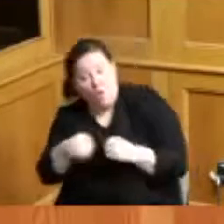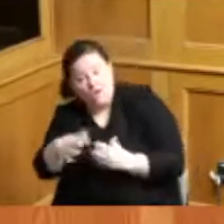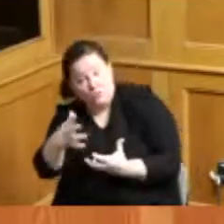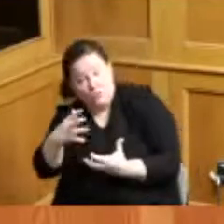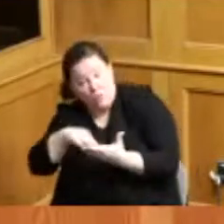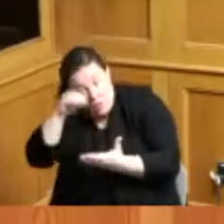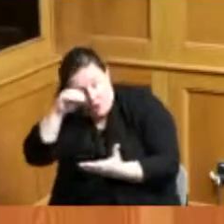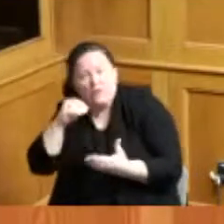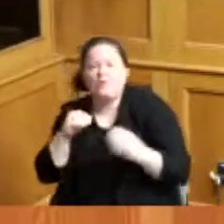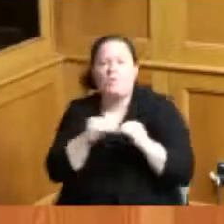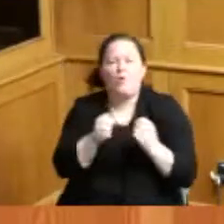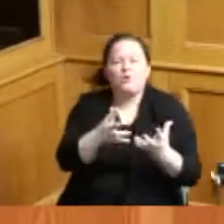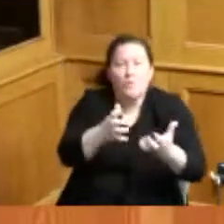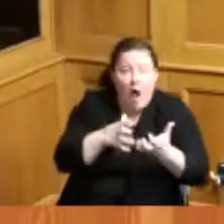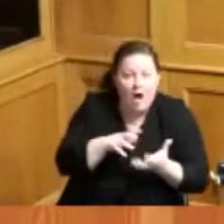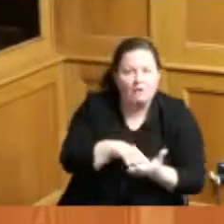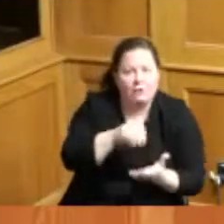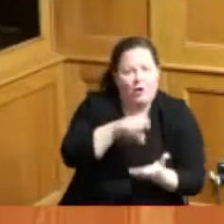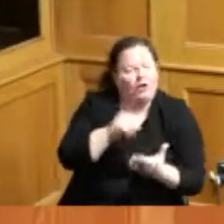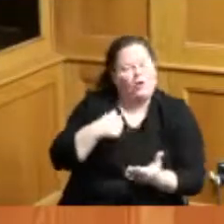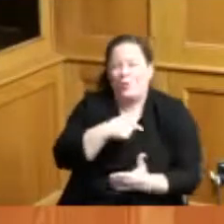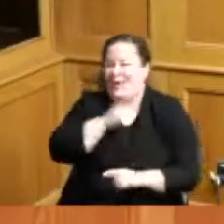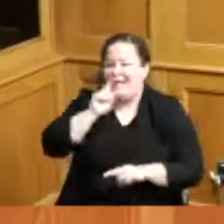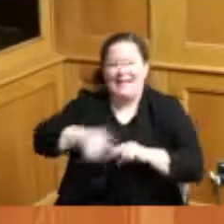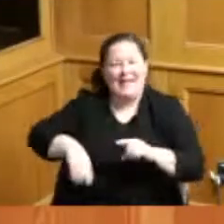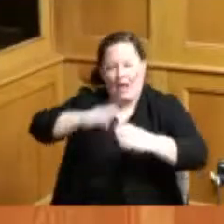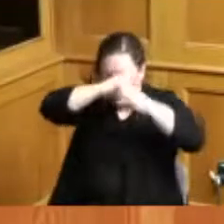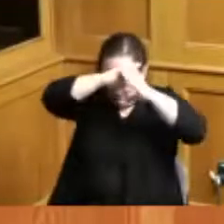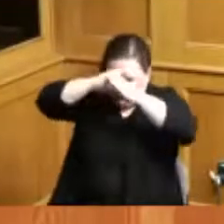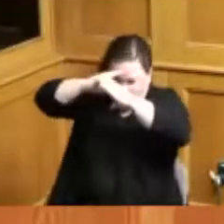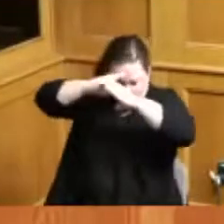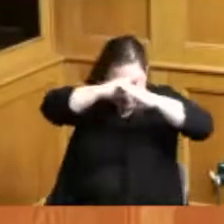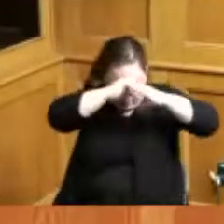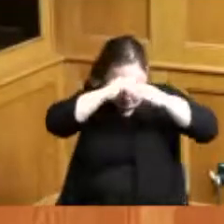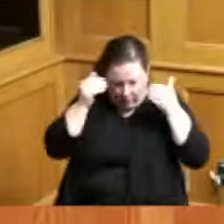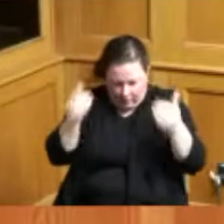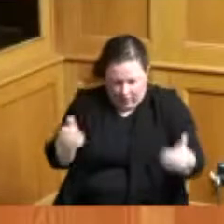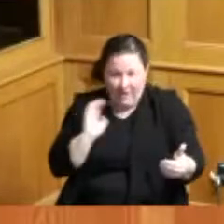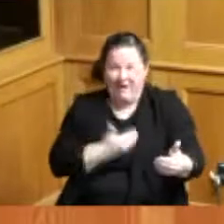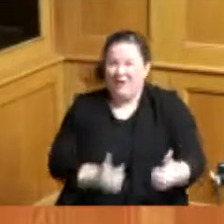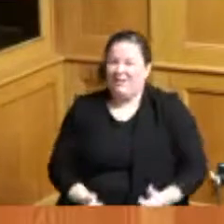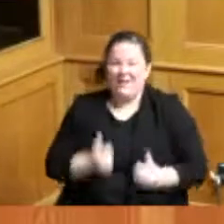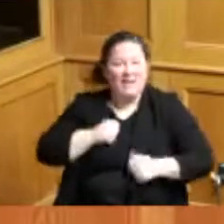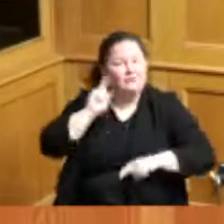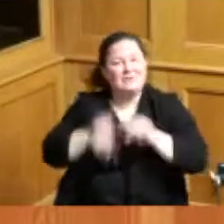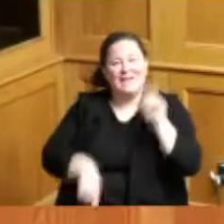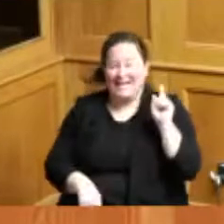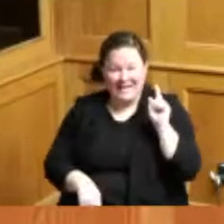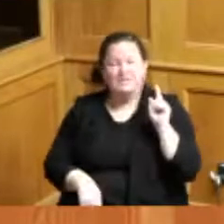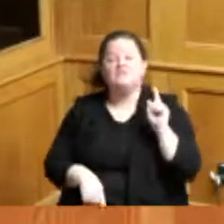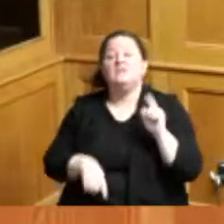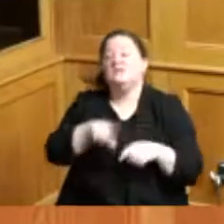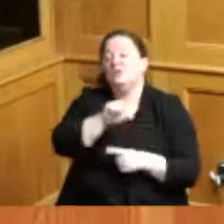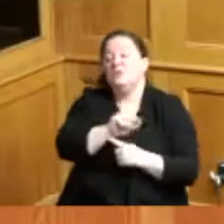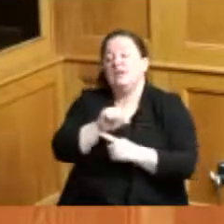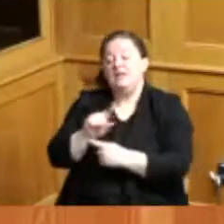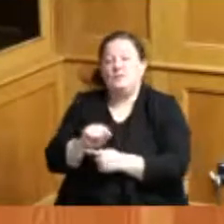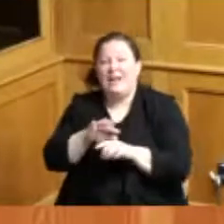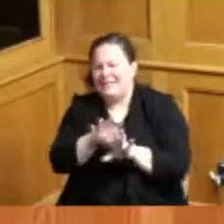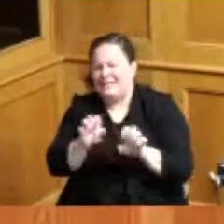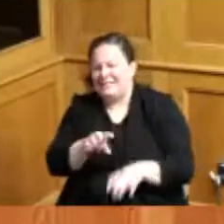lives with blinders on according to the 2020 census the white population has declined 8.6